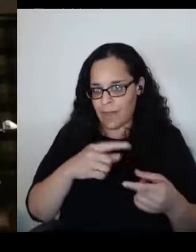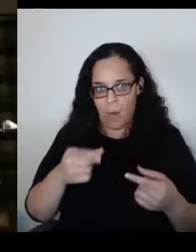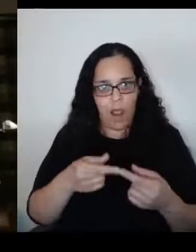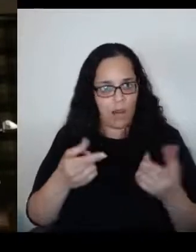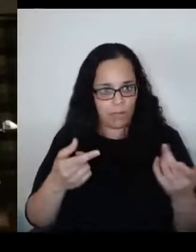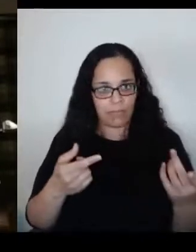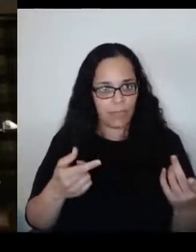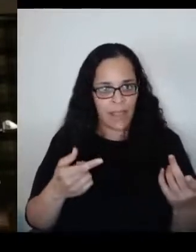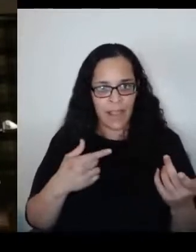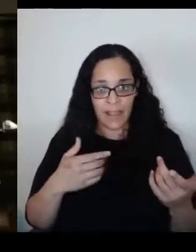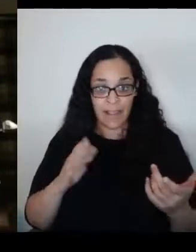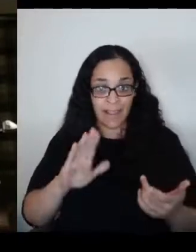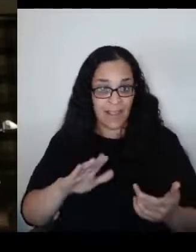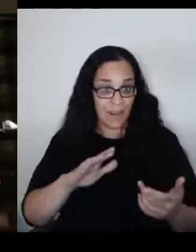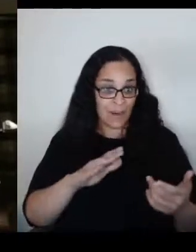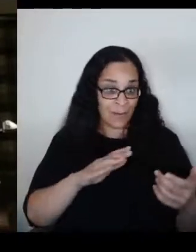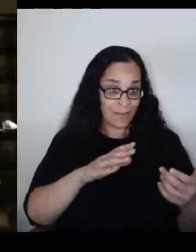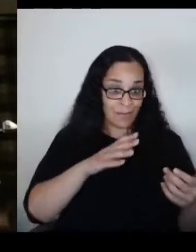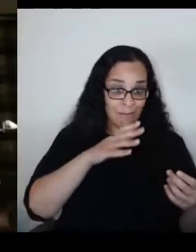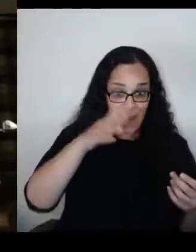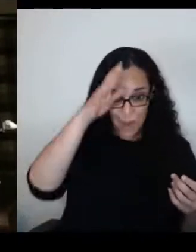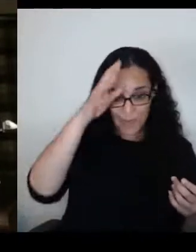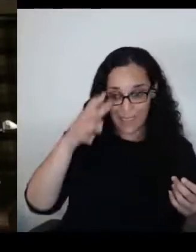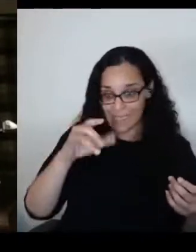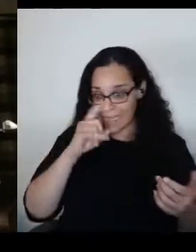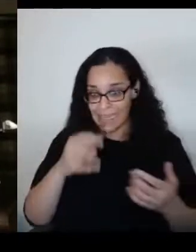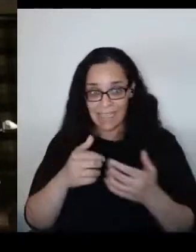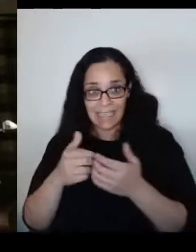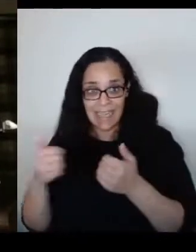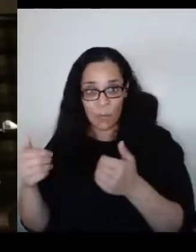Just like the Nazis did.